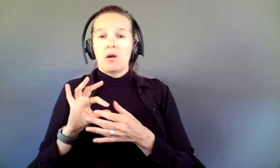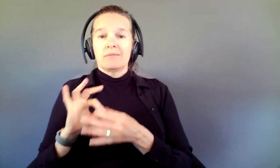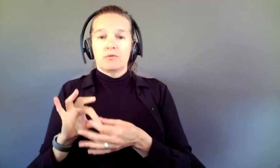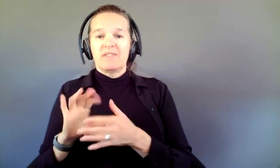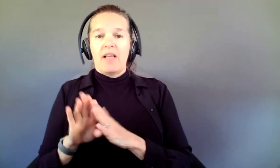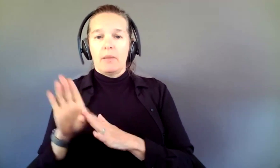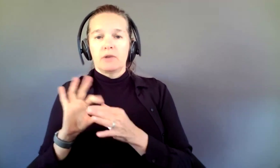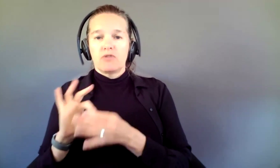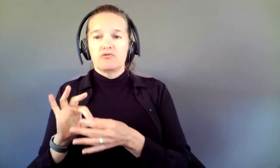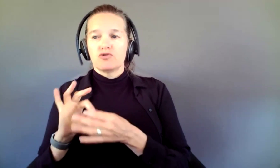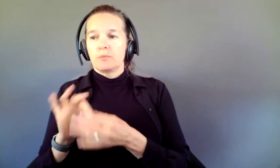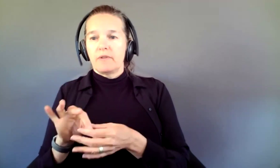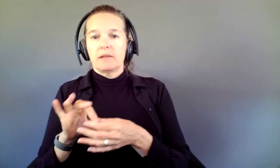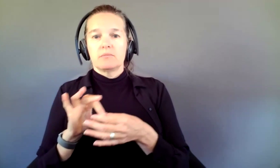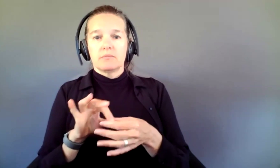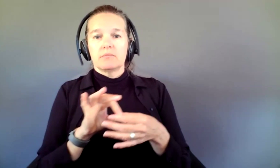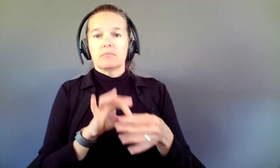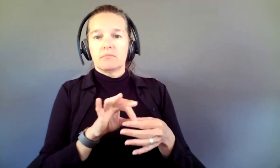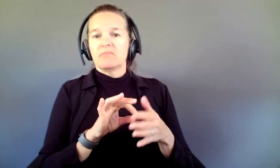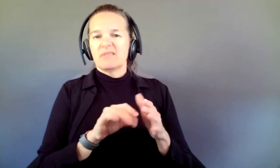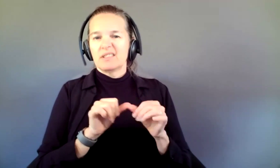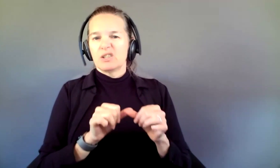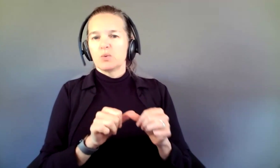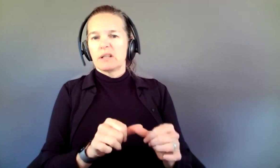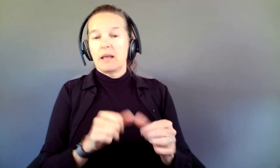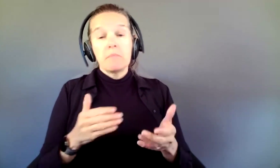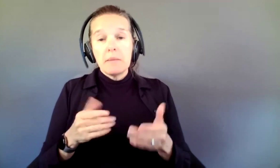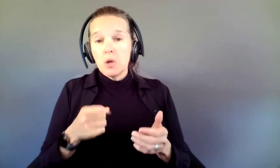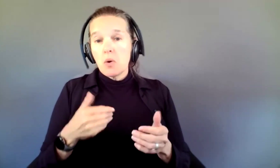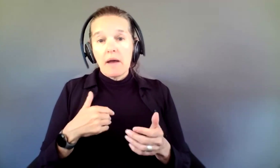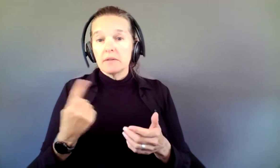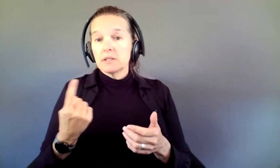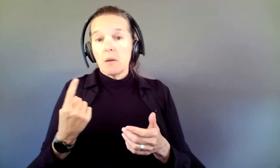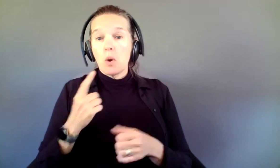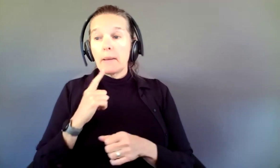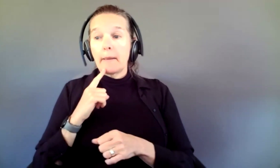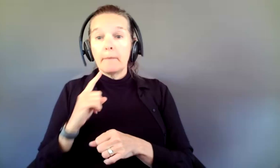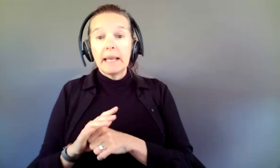you may have someone who is committed, may have someone who is interested,